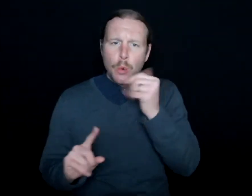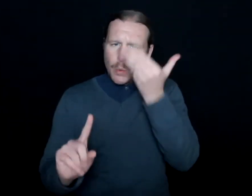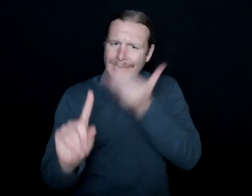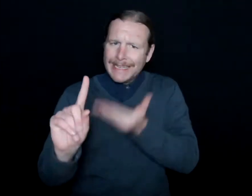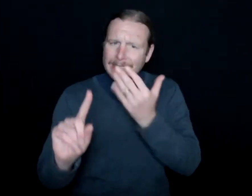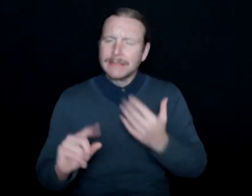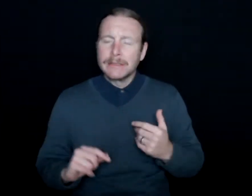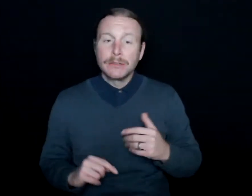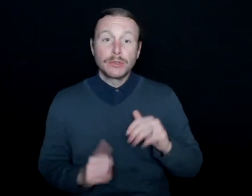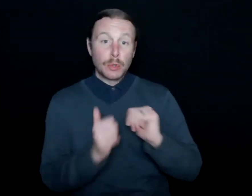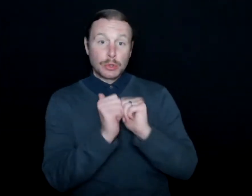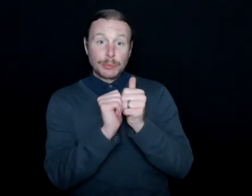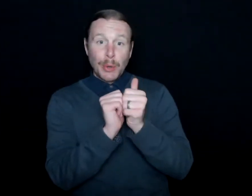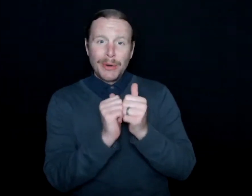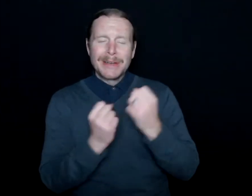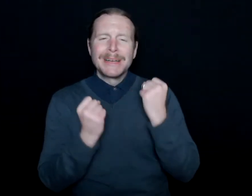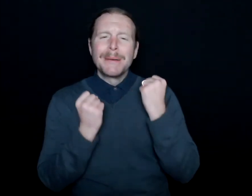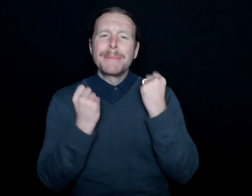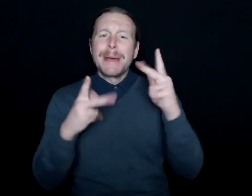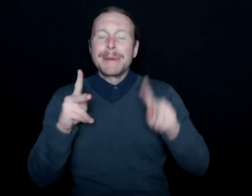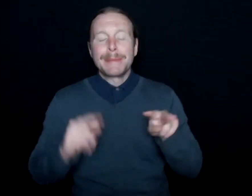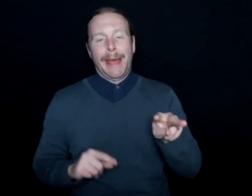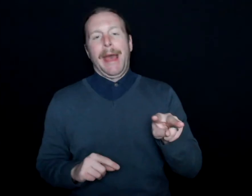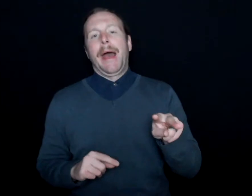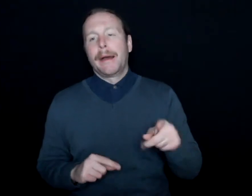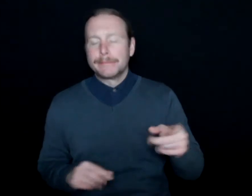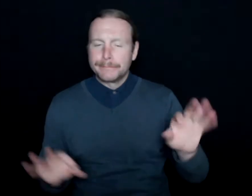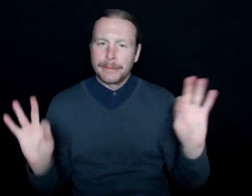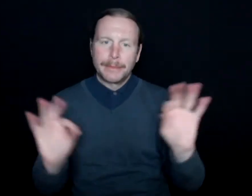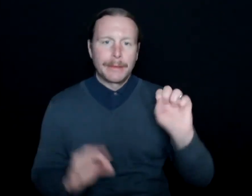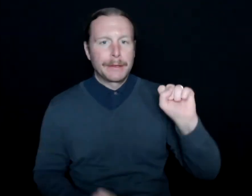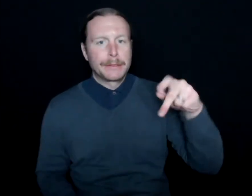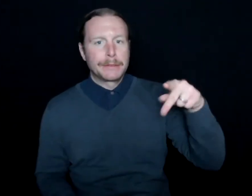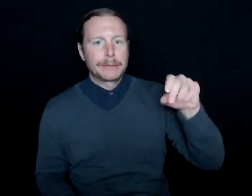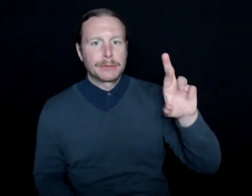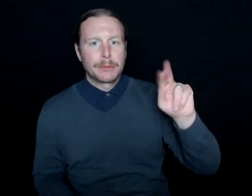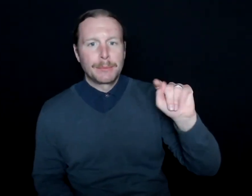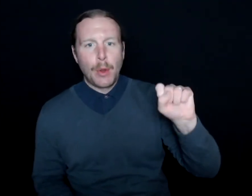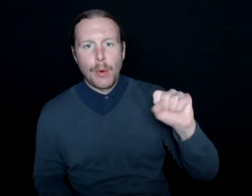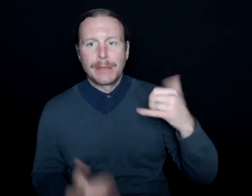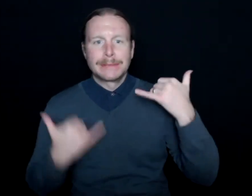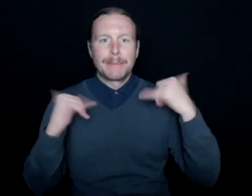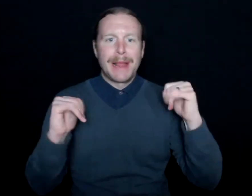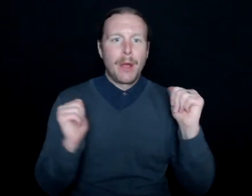I know a lot of people sort of scoff at it, like, oh, it's just sports. It's people playing with a baseball, basketball,